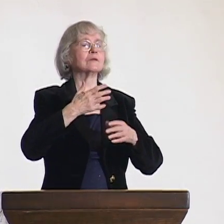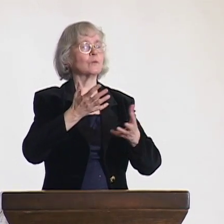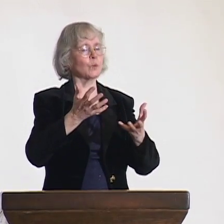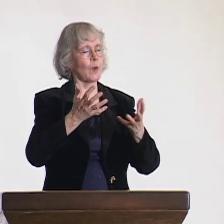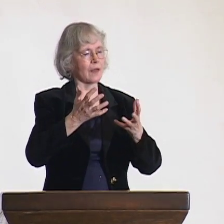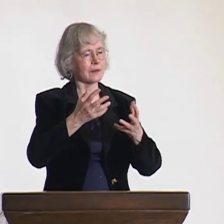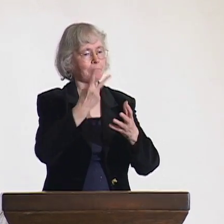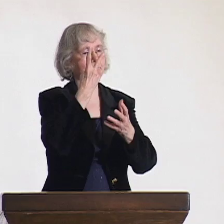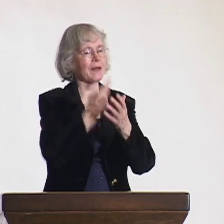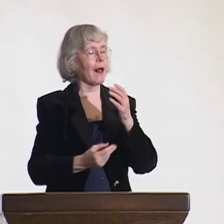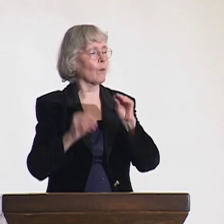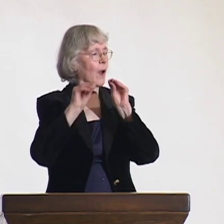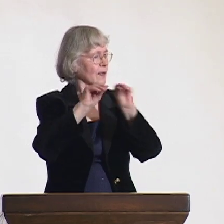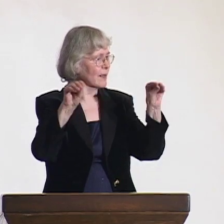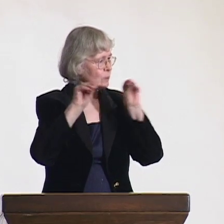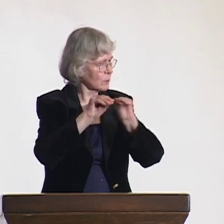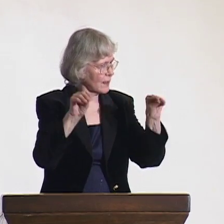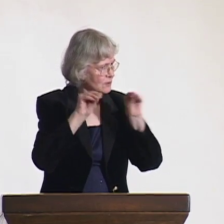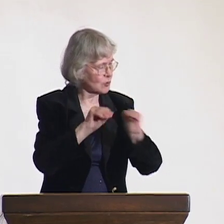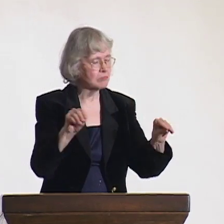They wanted bilingual education.